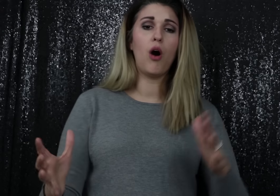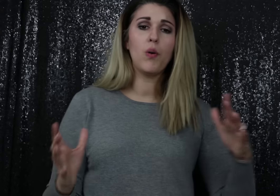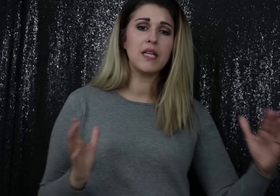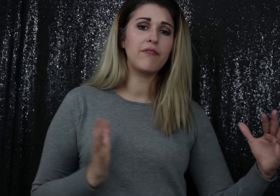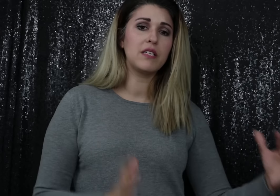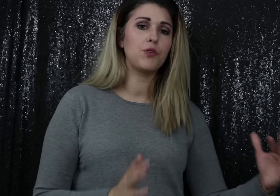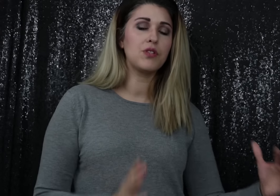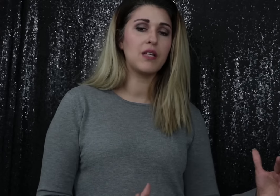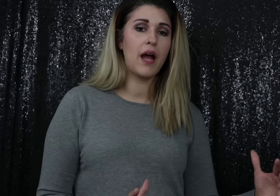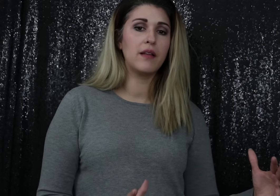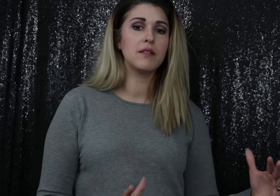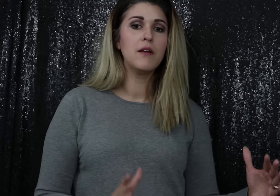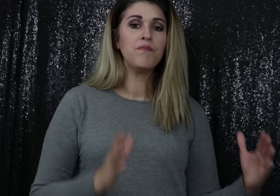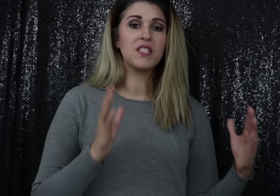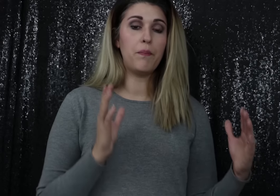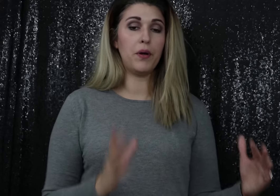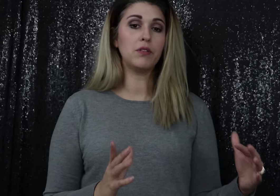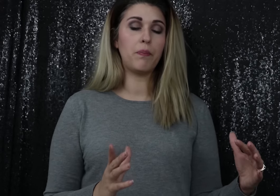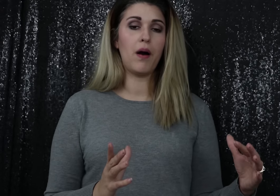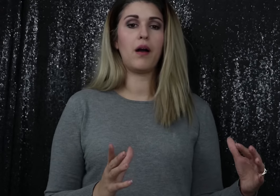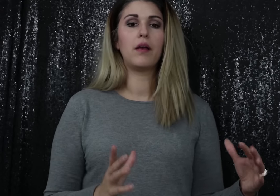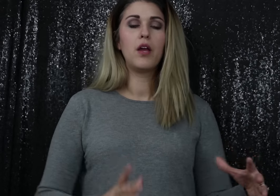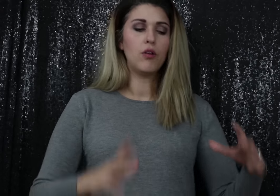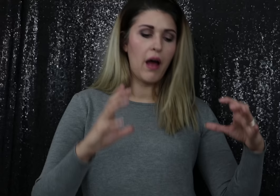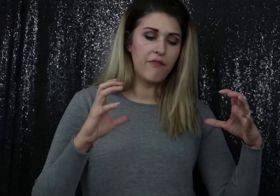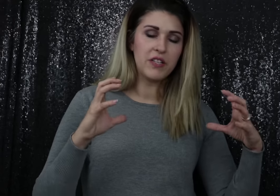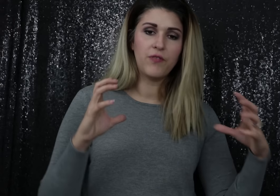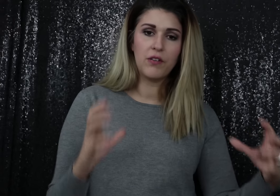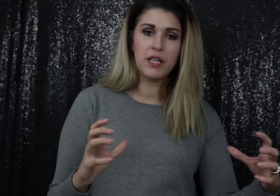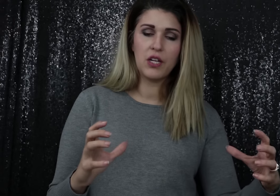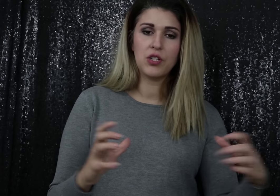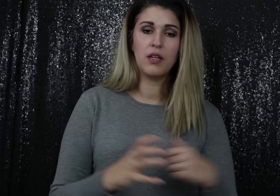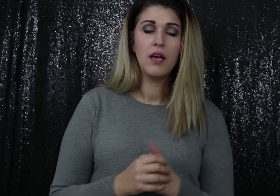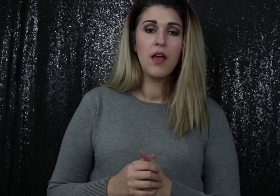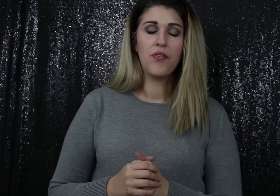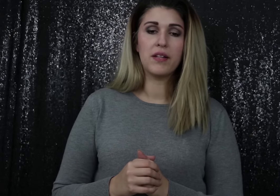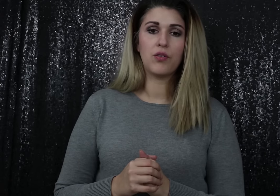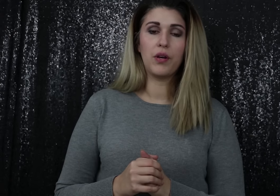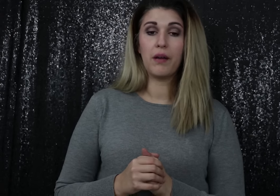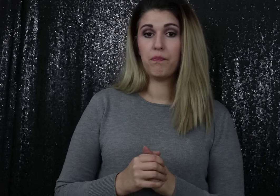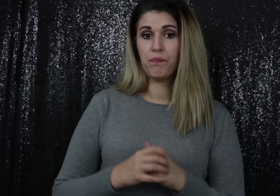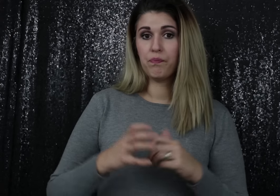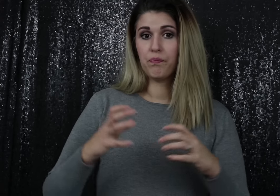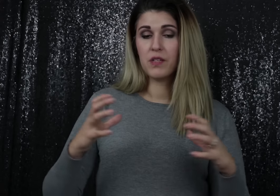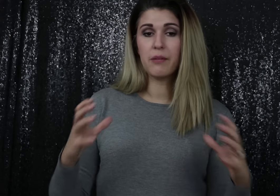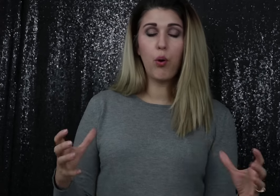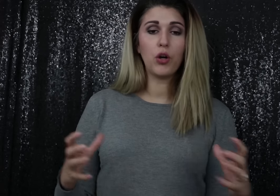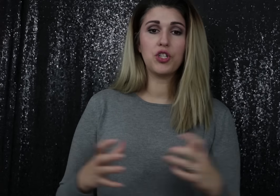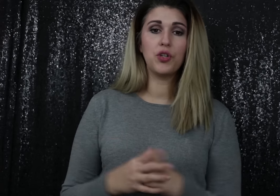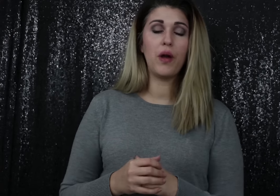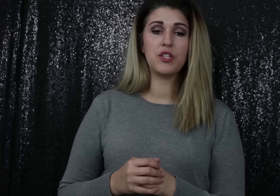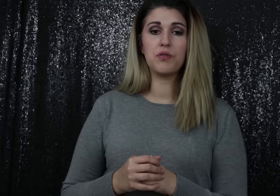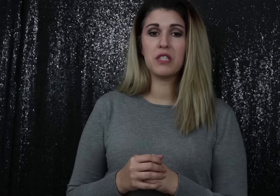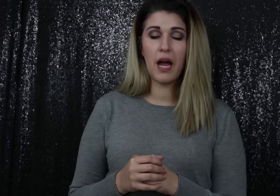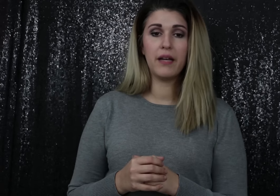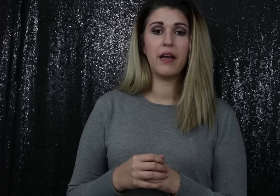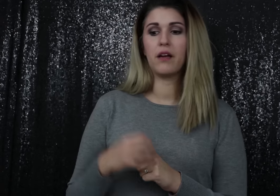you always have these hundred signs to build upon. We'll have this foundation that's going to support you as you signed in